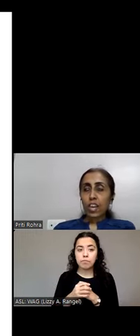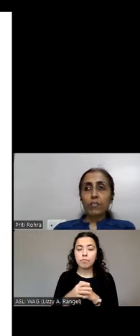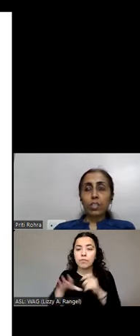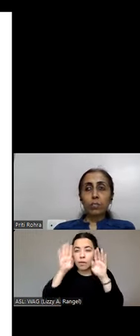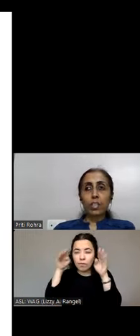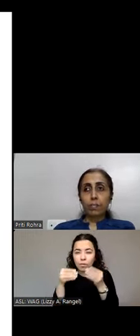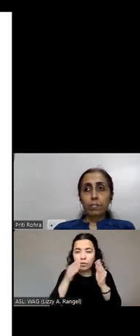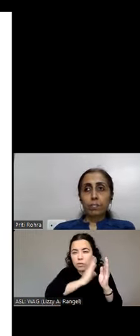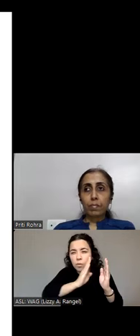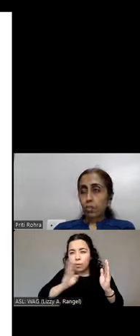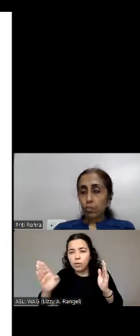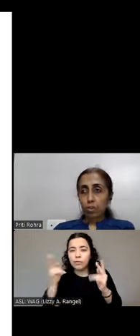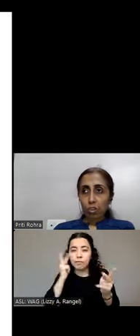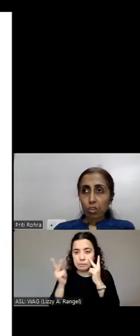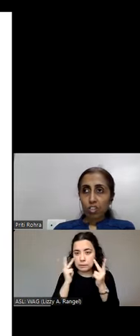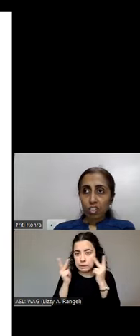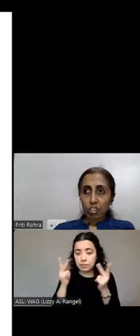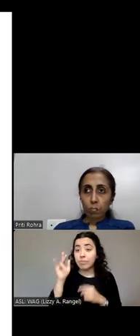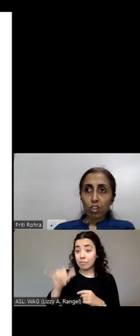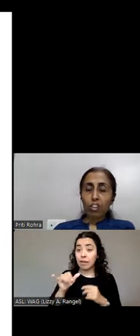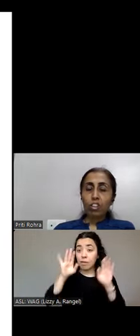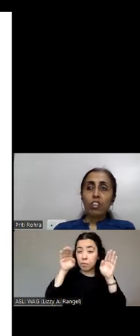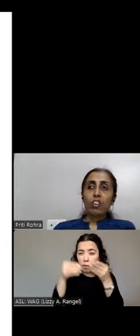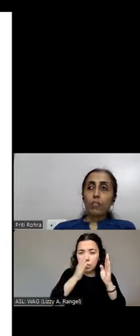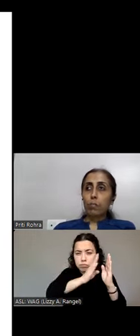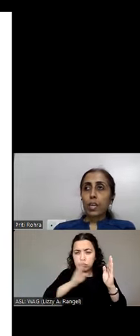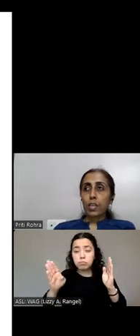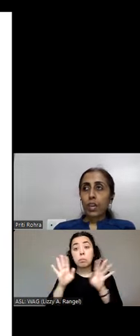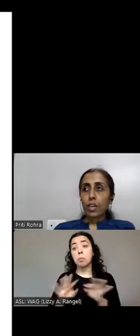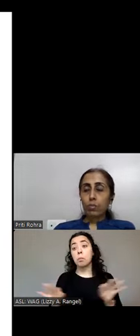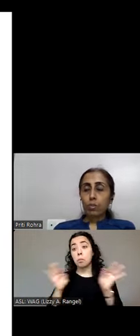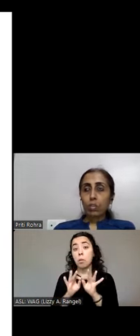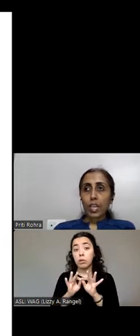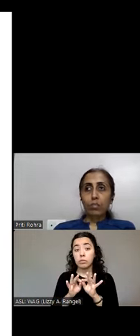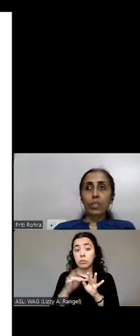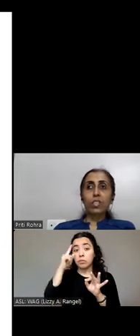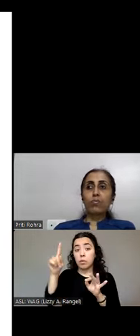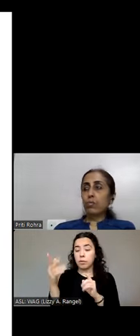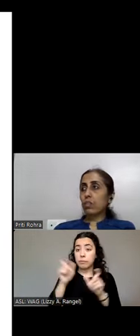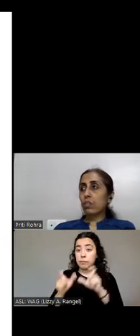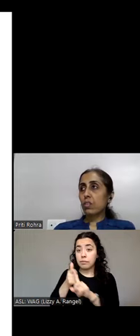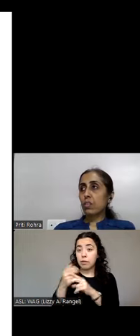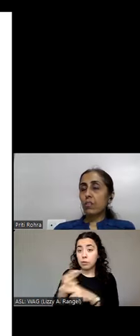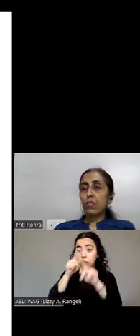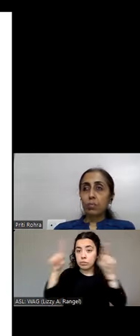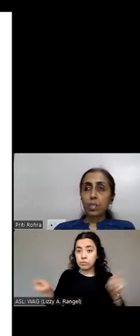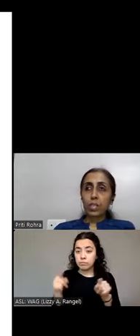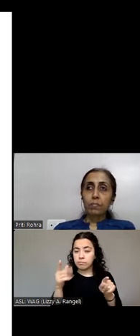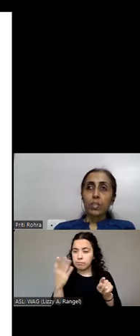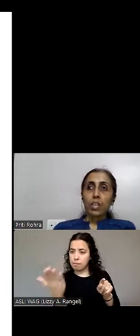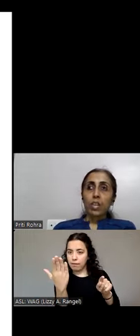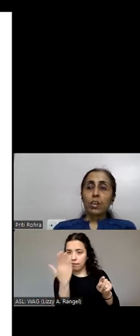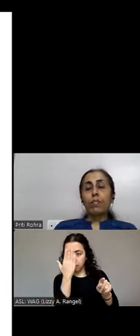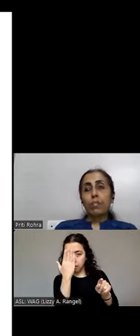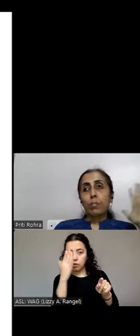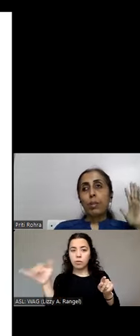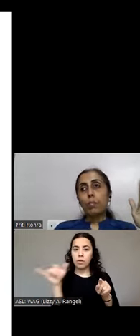visibility. Focus order is important for magnifier users as well as focus visibility. Now people